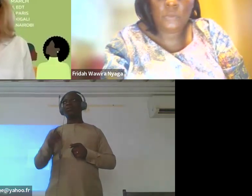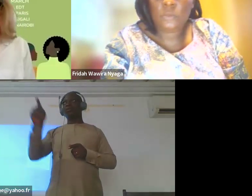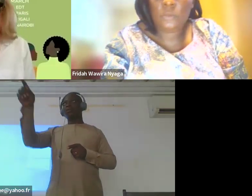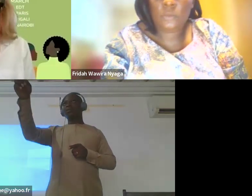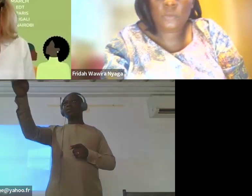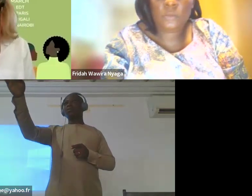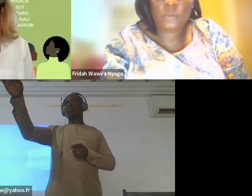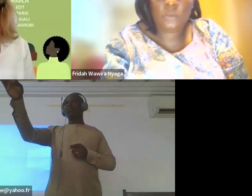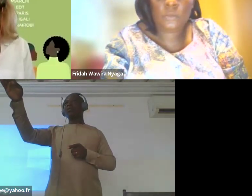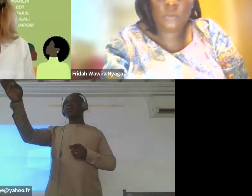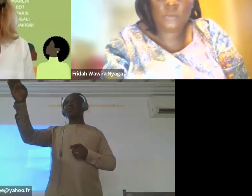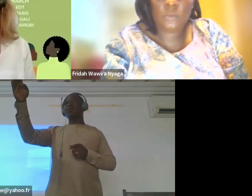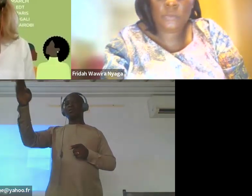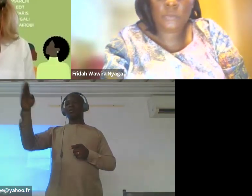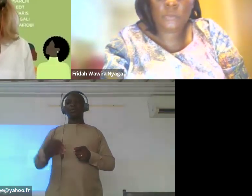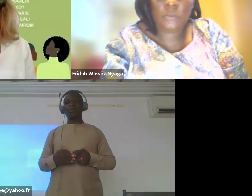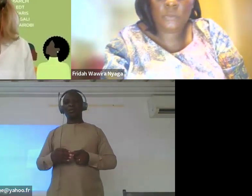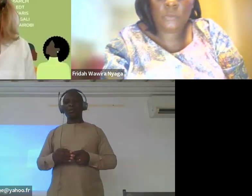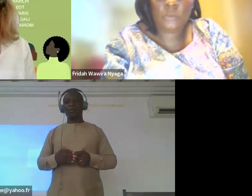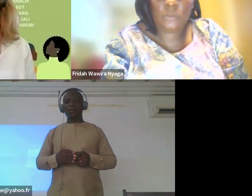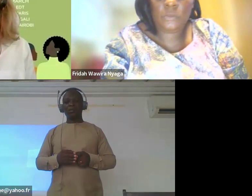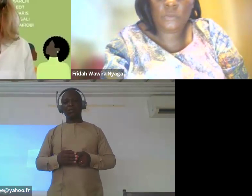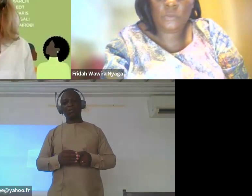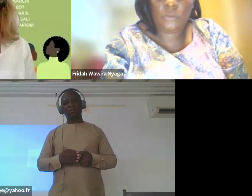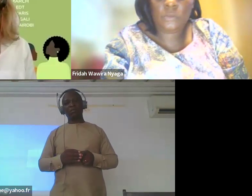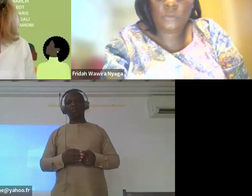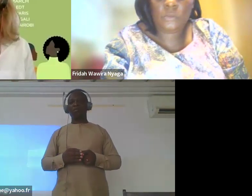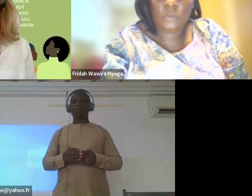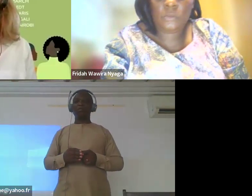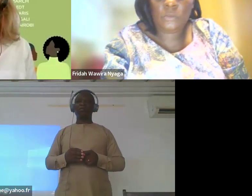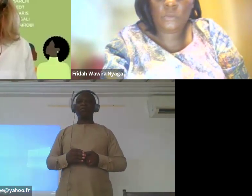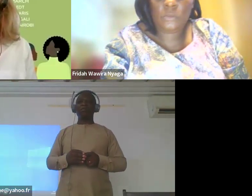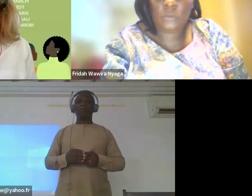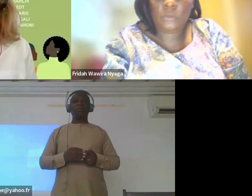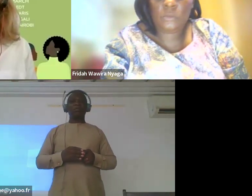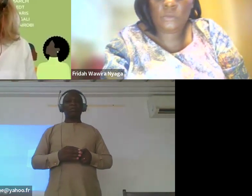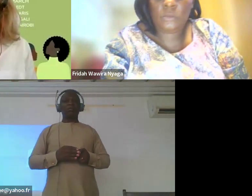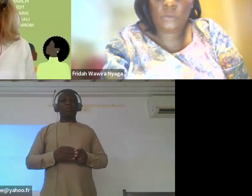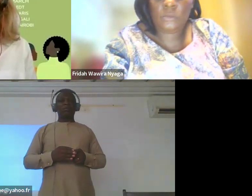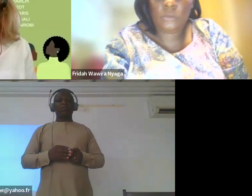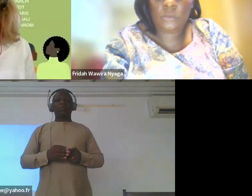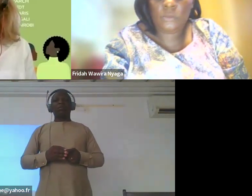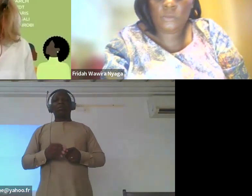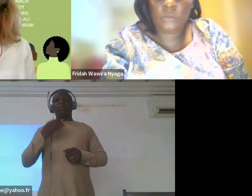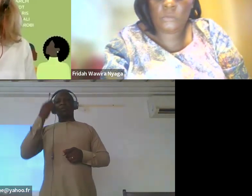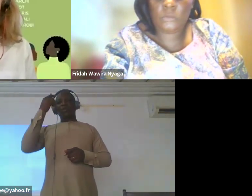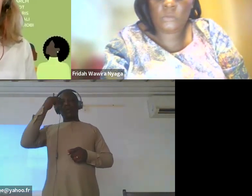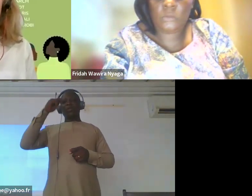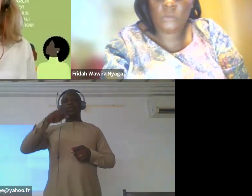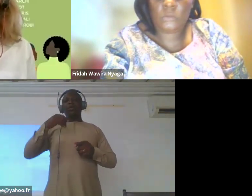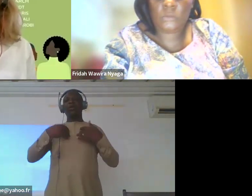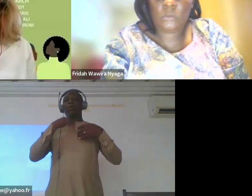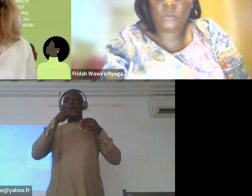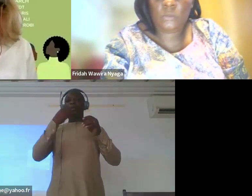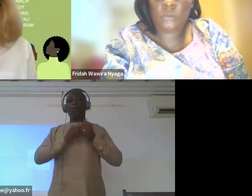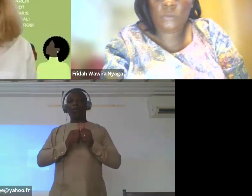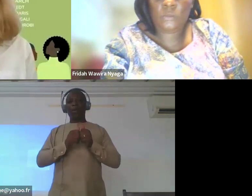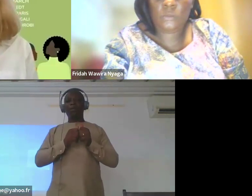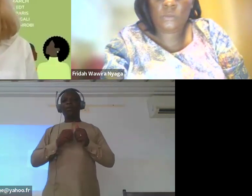You can ask questions in the Q&R section.